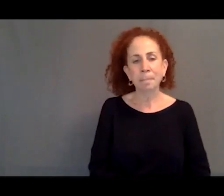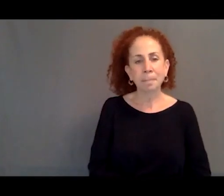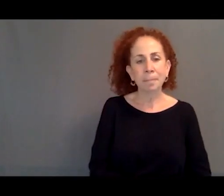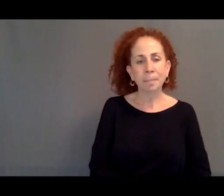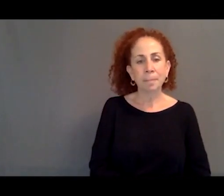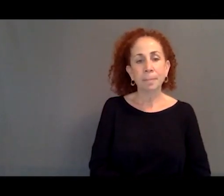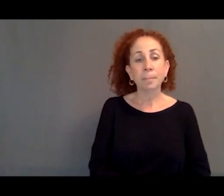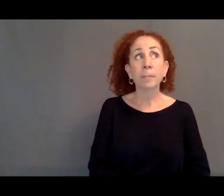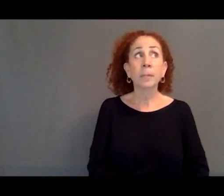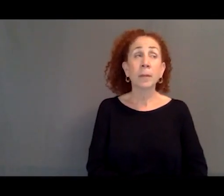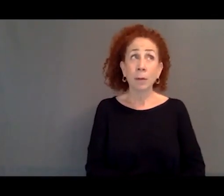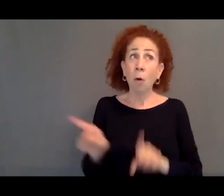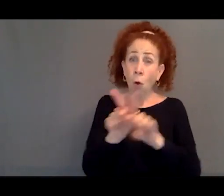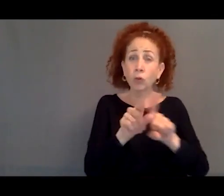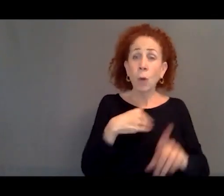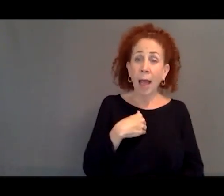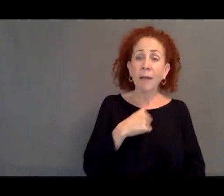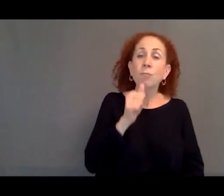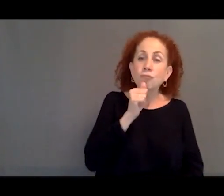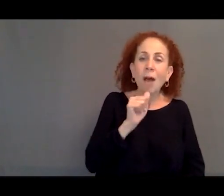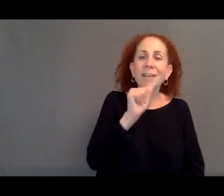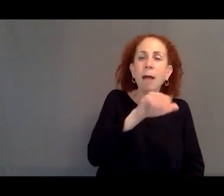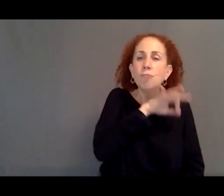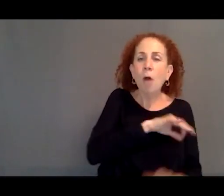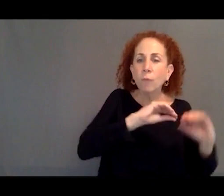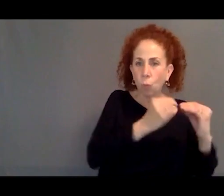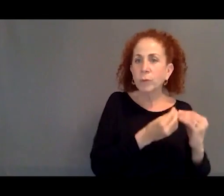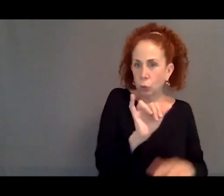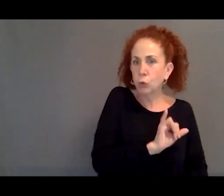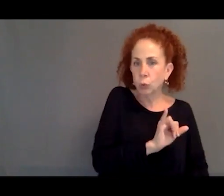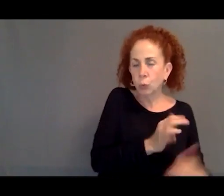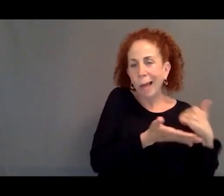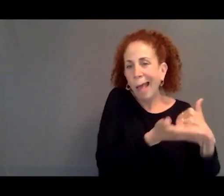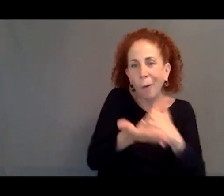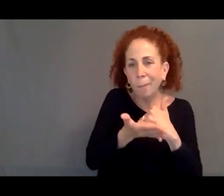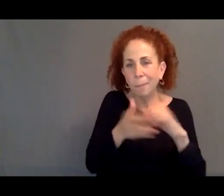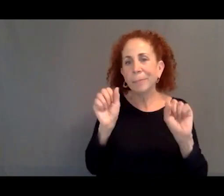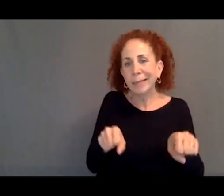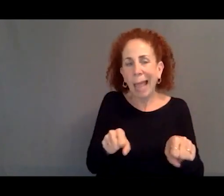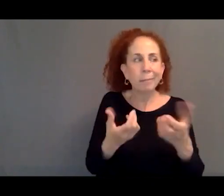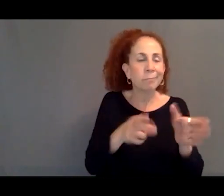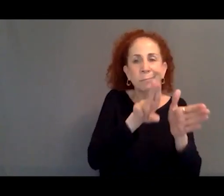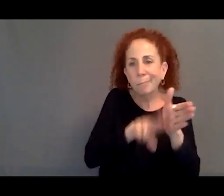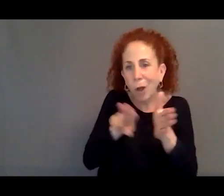There are, I think, also private nonprofits that can help with internment or return of the remains